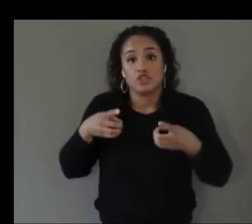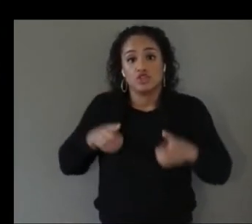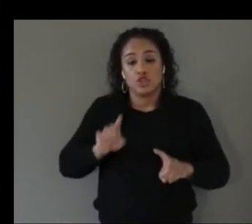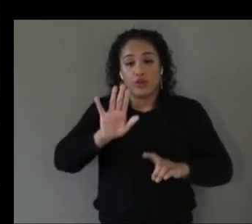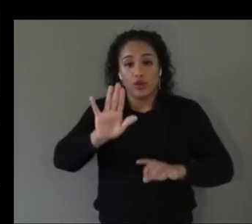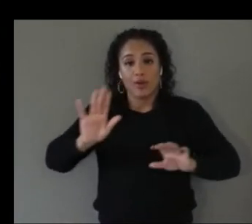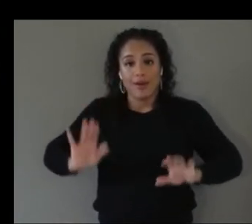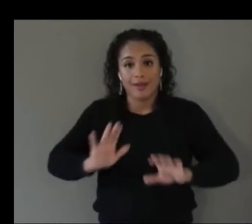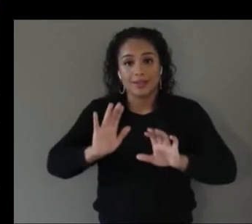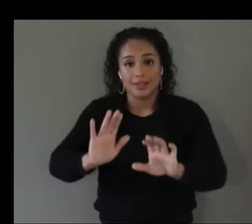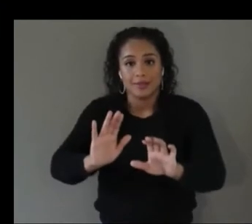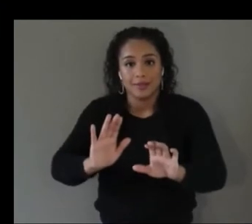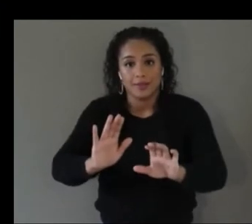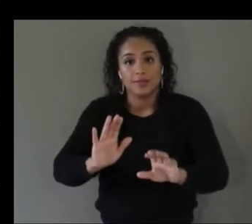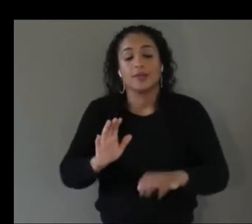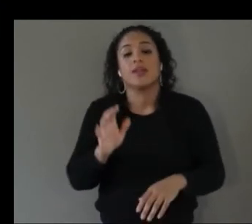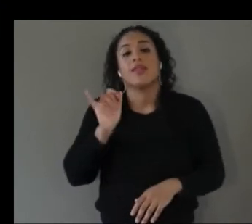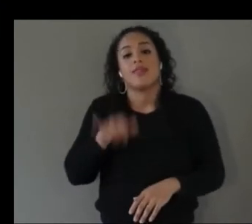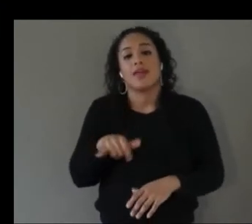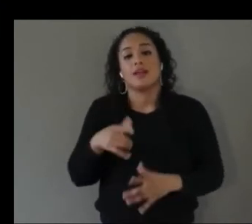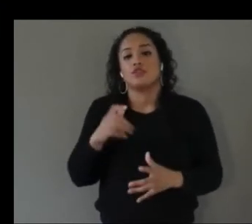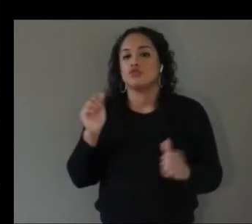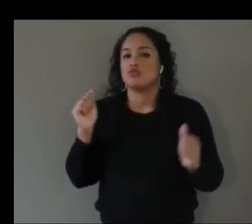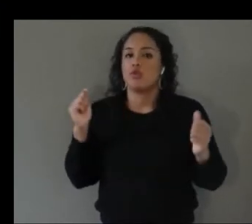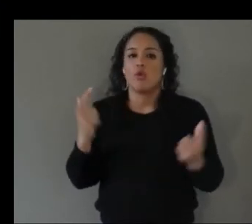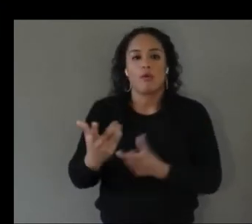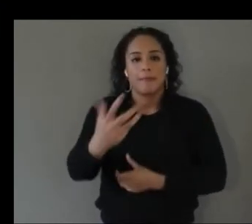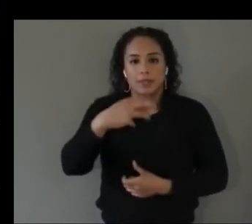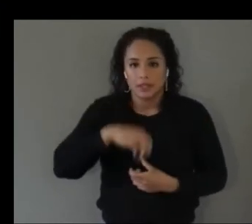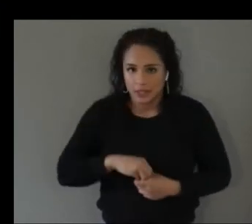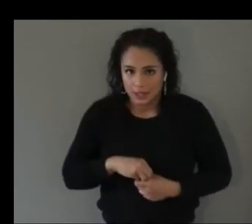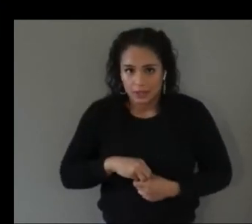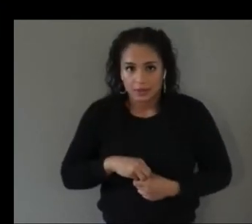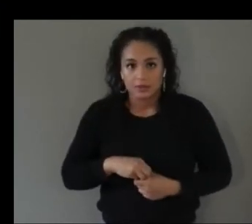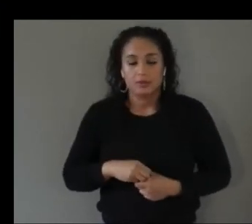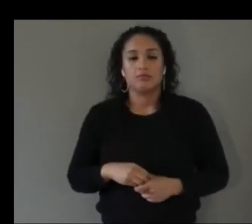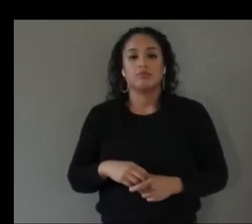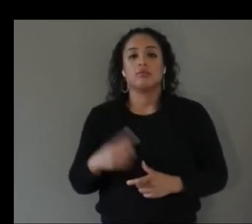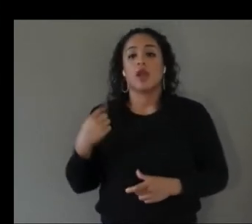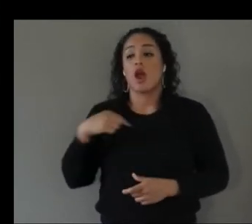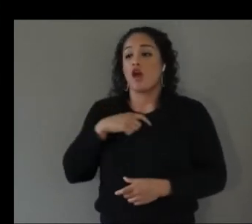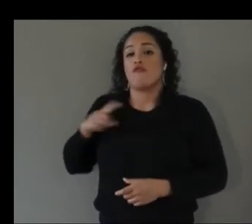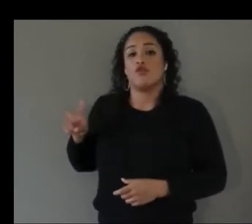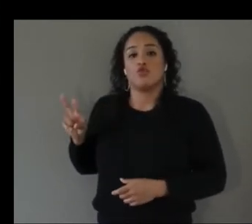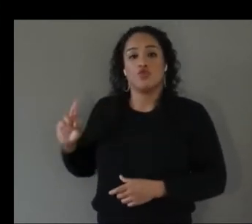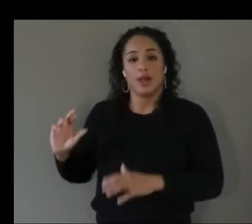in so in the example of our virtual reality game we had some hints in advance where you kind of